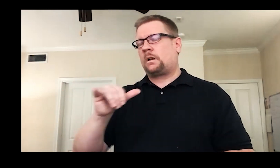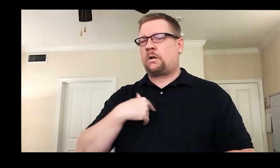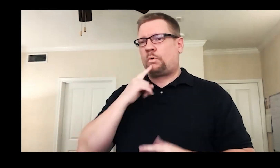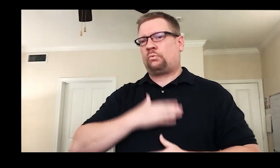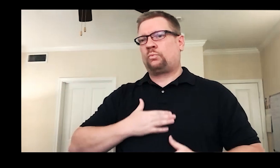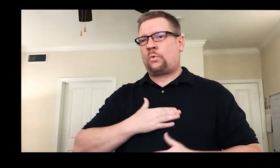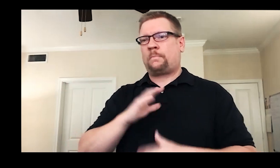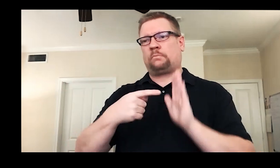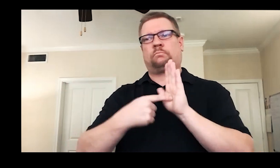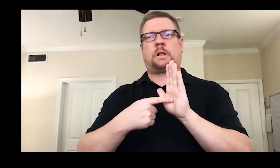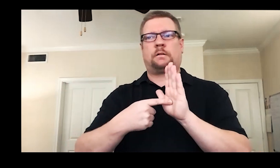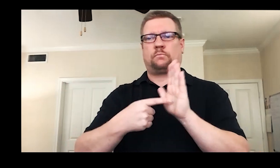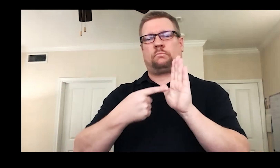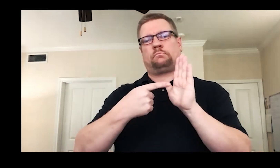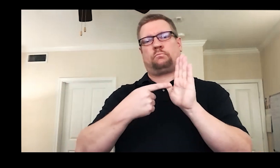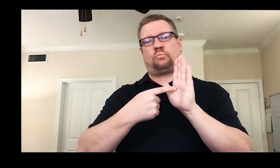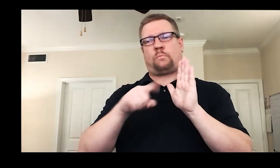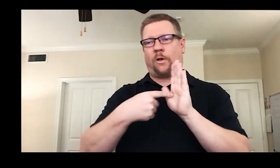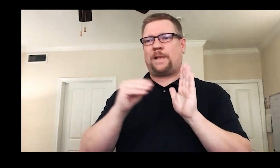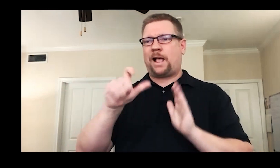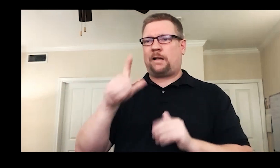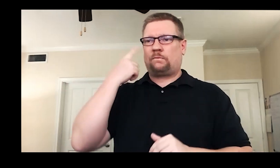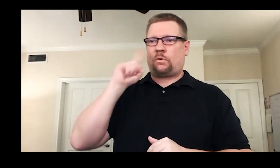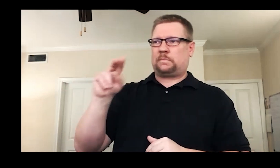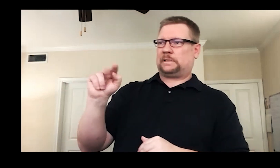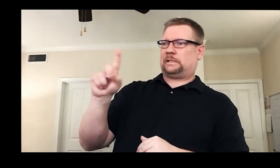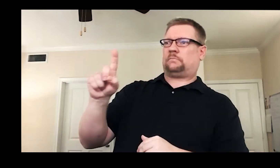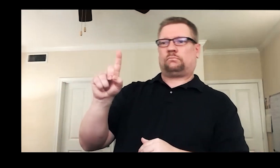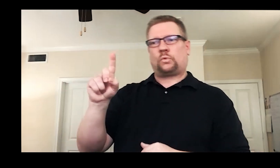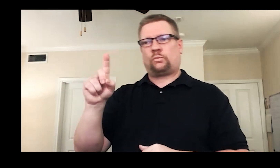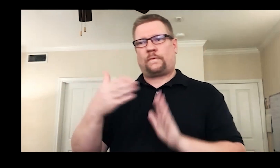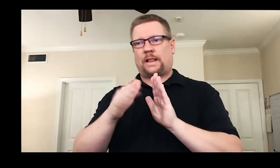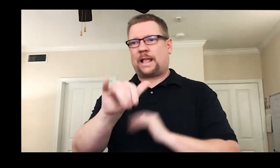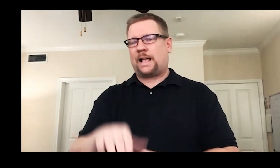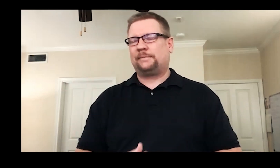I saw that as my responsibility representing NTD and enjoyed it.